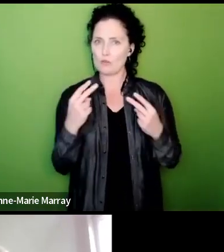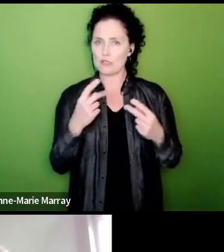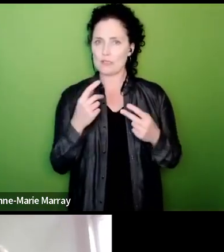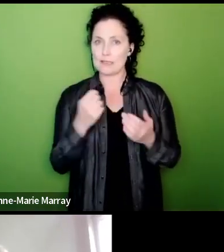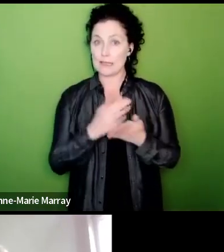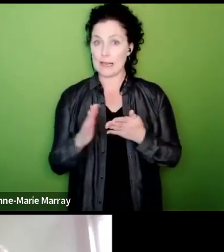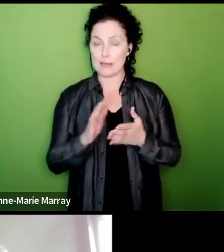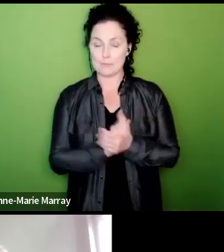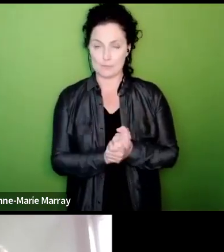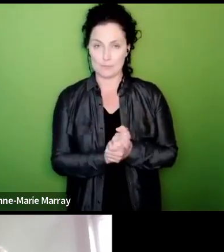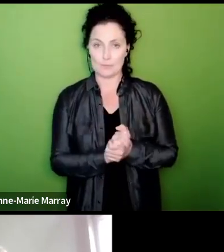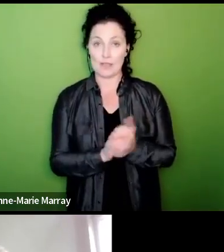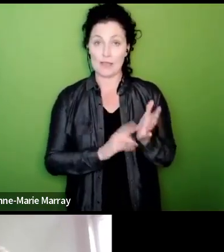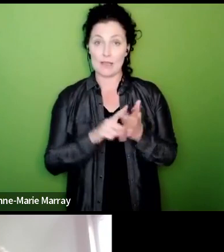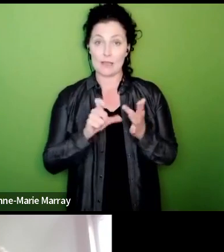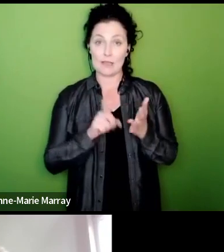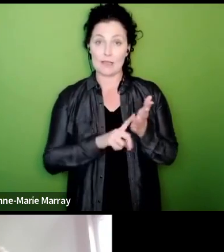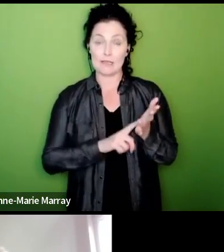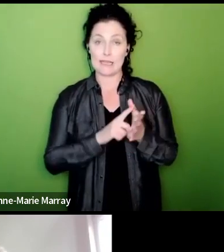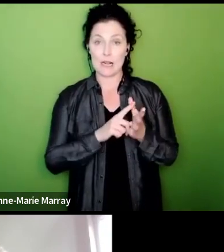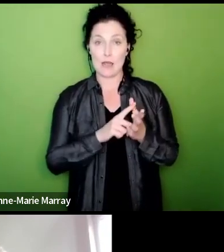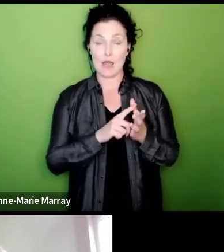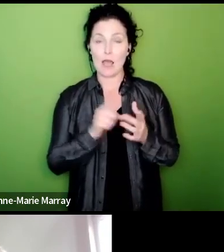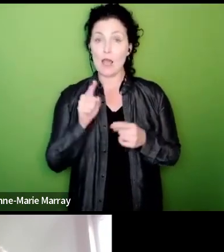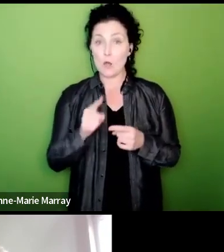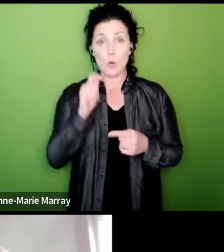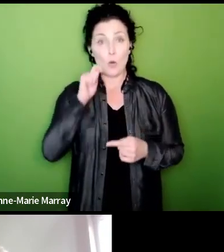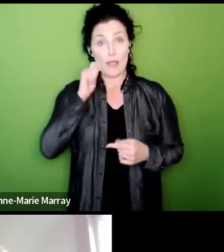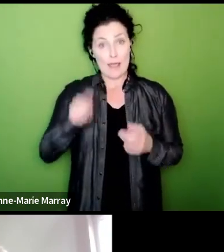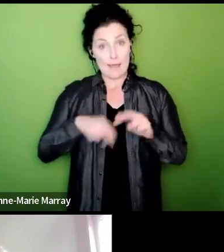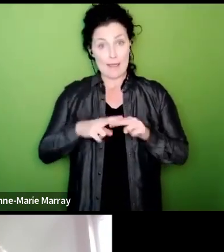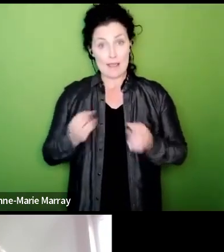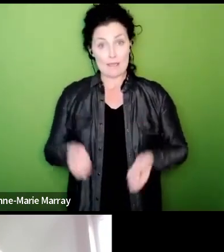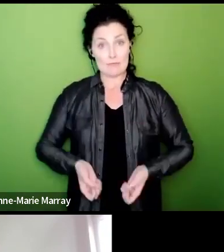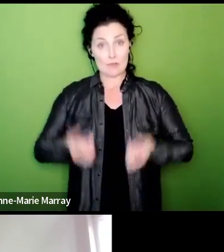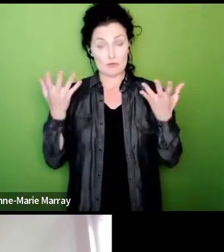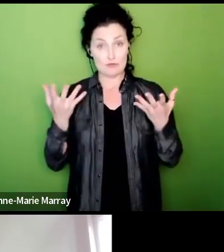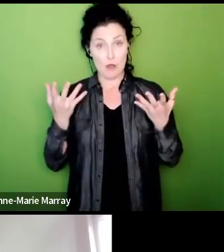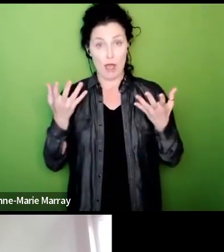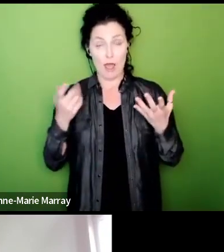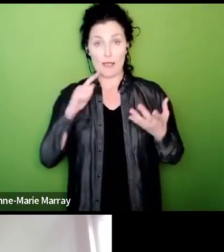do individuals receive the equivalent of their day's pay or a lesser set amount if they receive